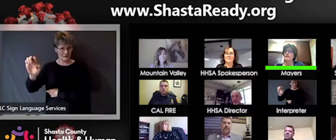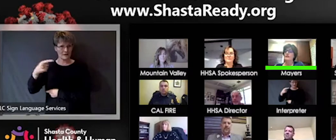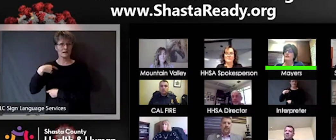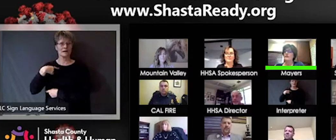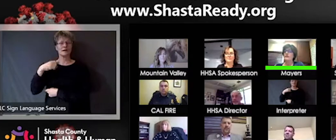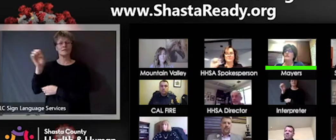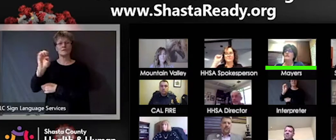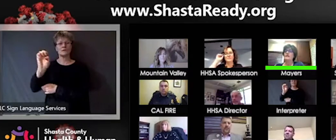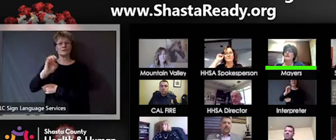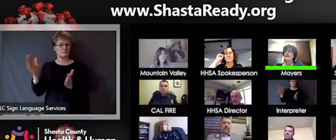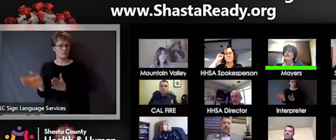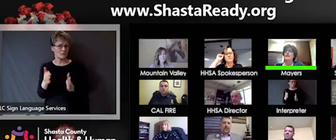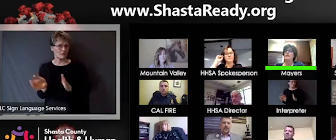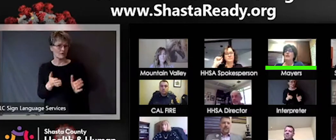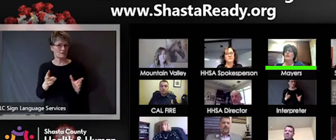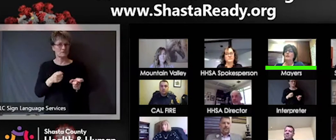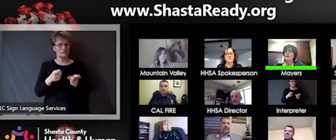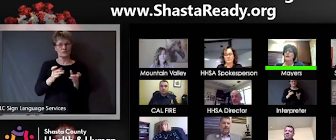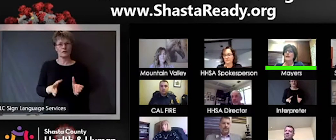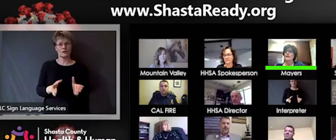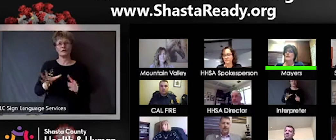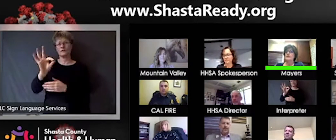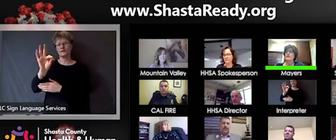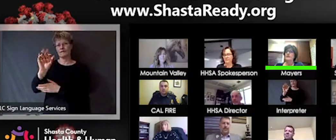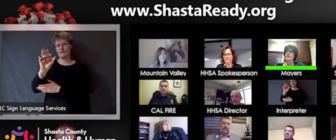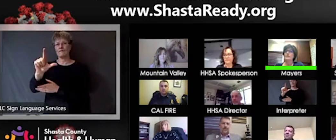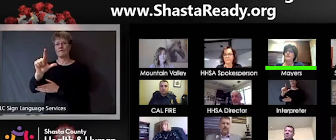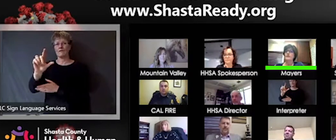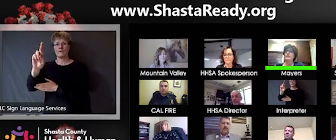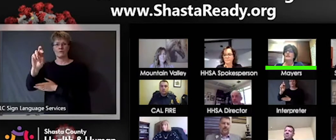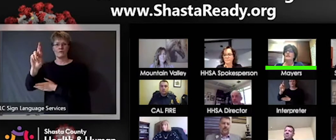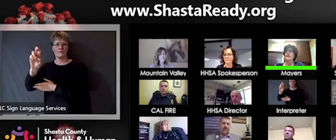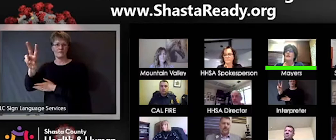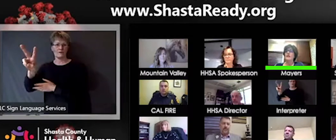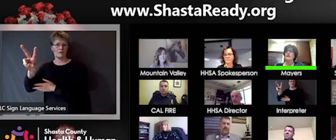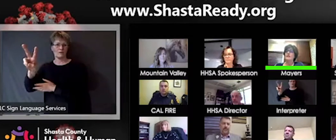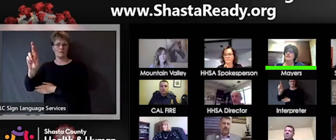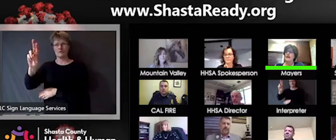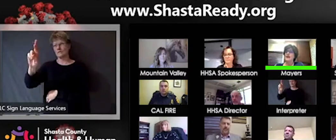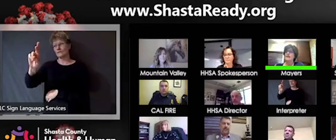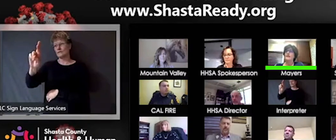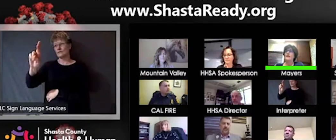Fall River Mills. And, like Robert, we have to been focusing a lot on our staff. I